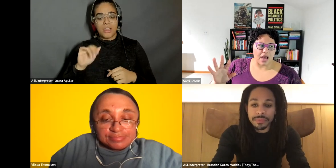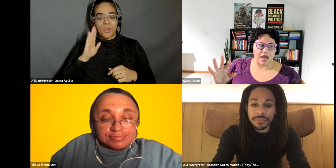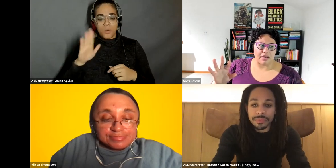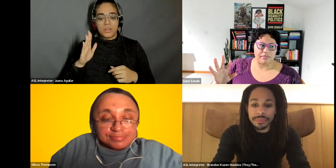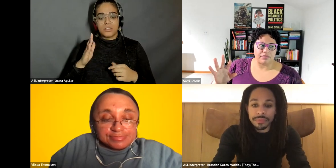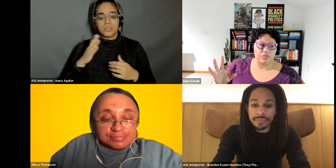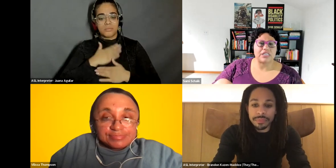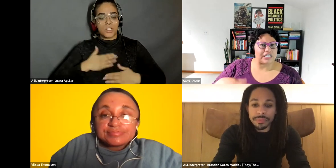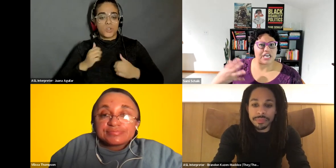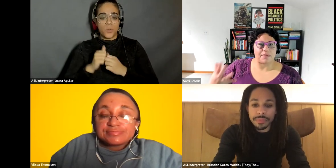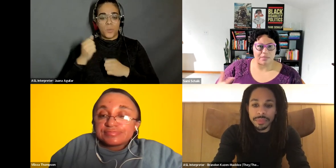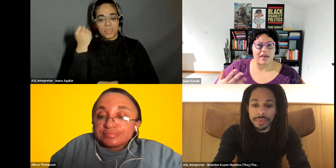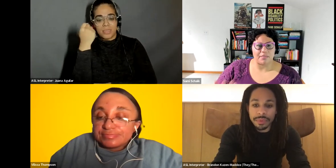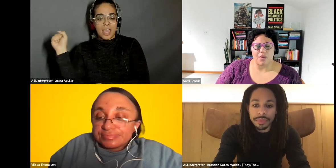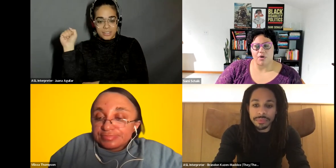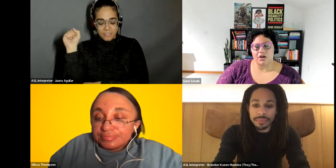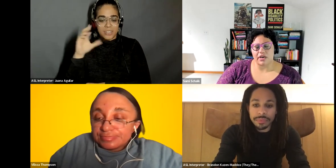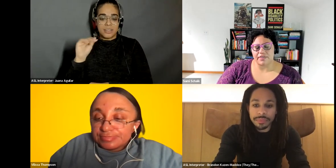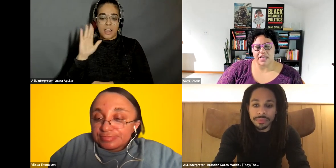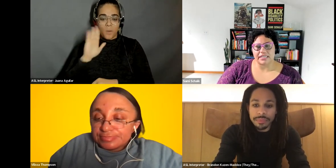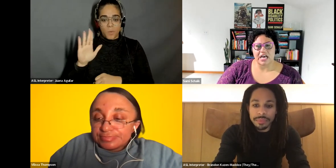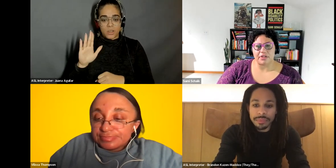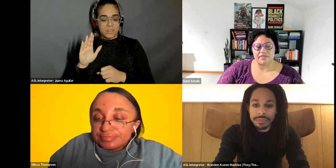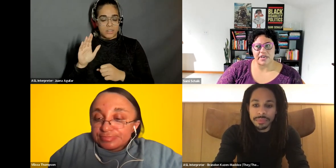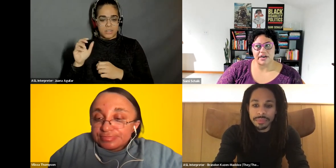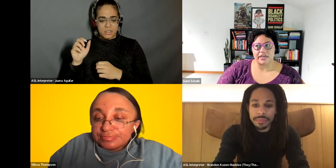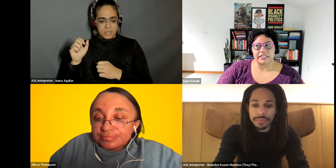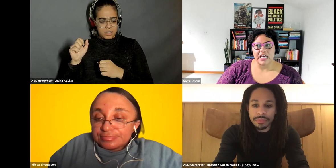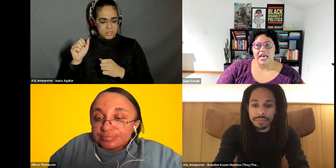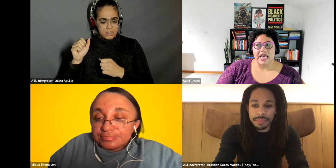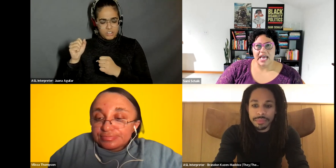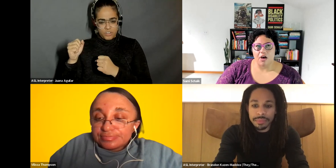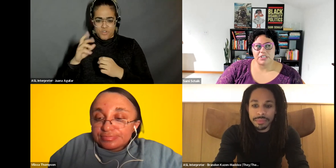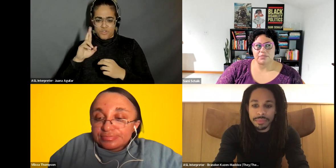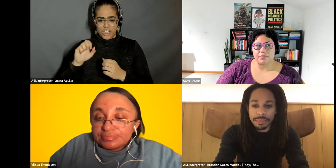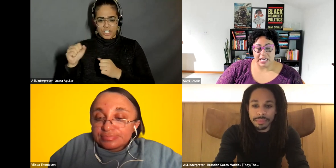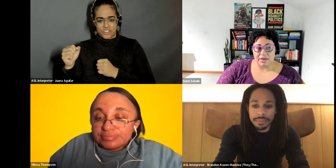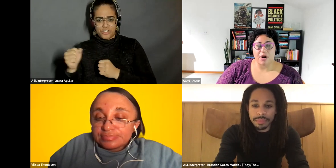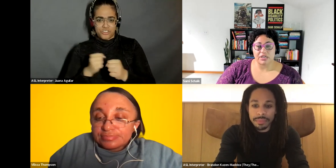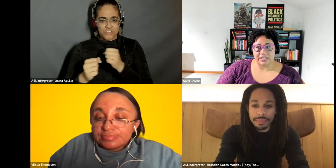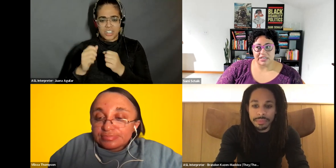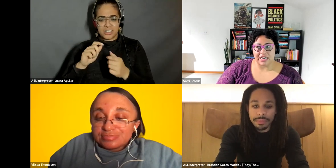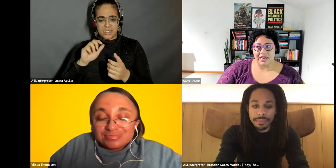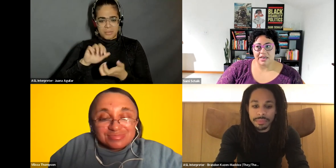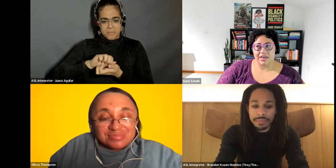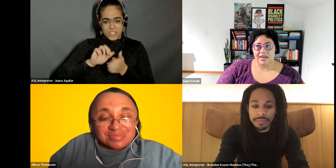Sami Schalk: really shaping my my work in the last couple of years. It helps me personally.